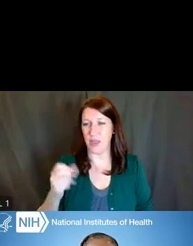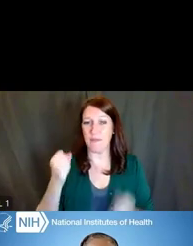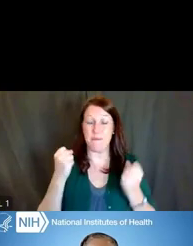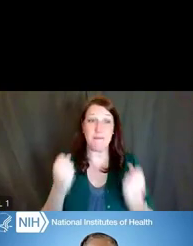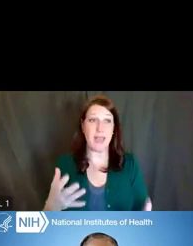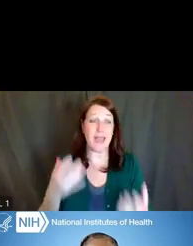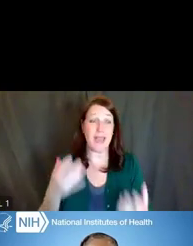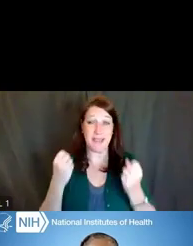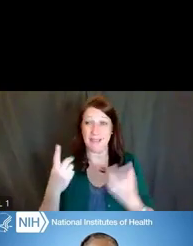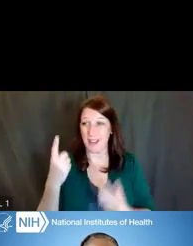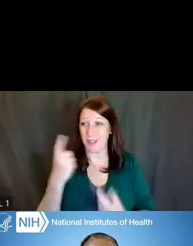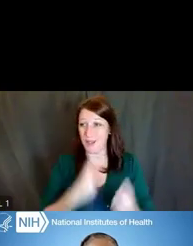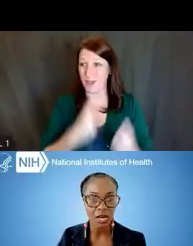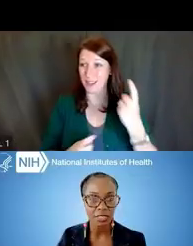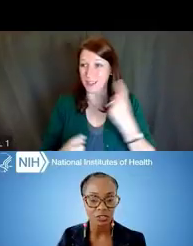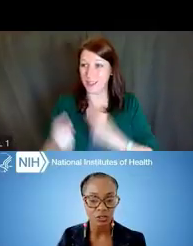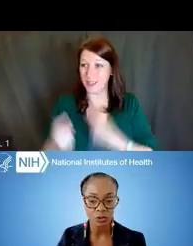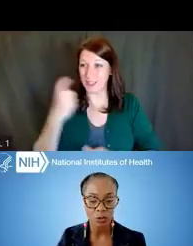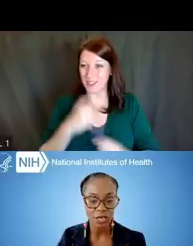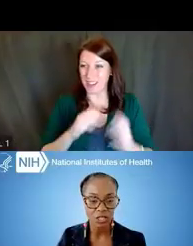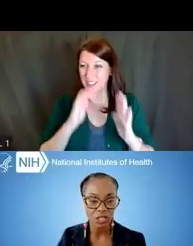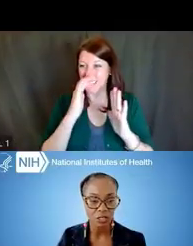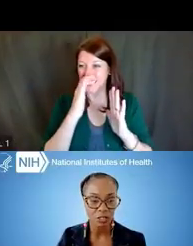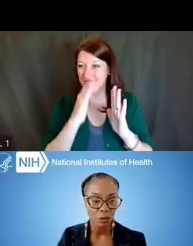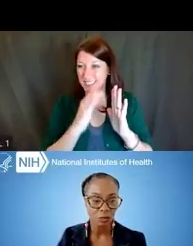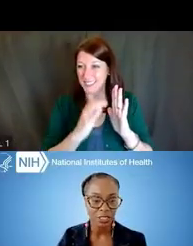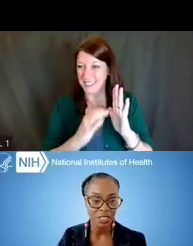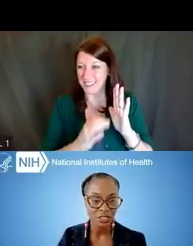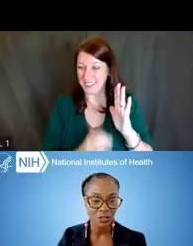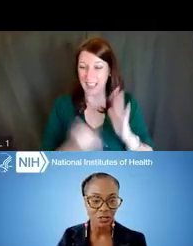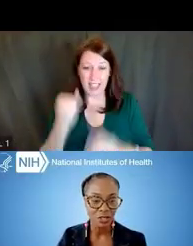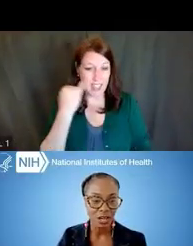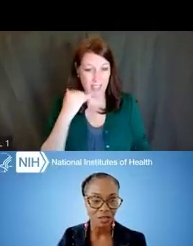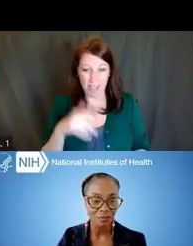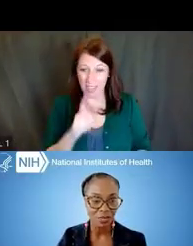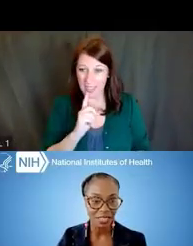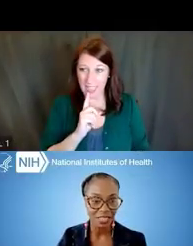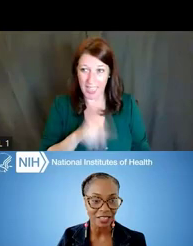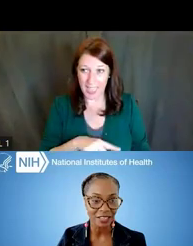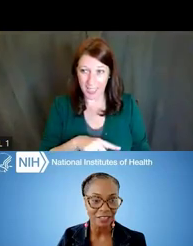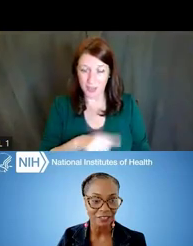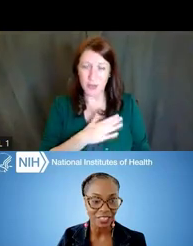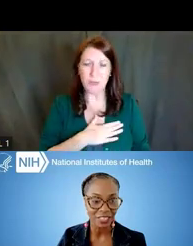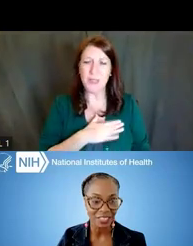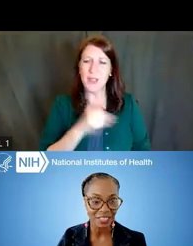So if we do not get to your question, please do not be offended.